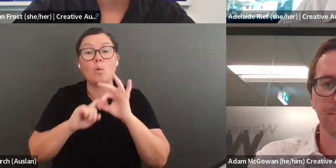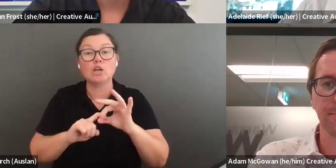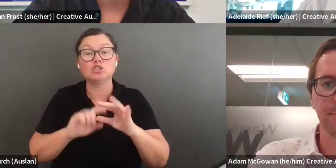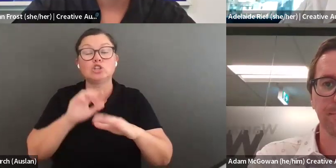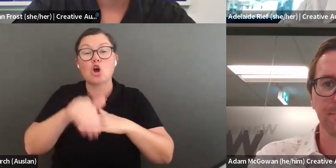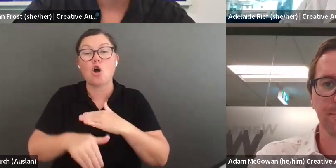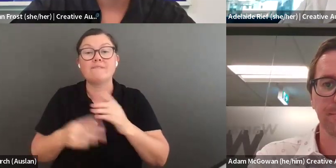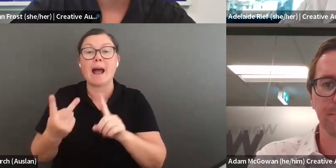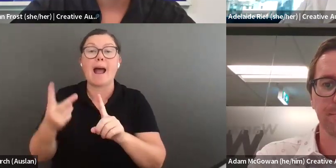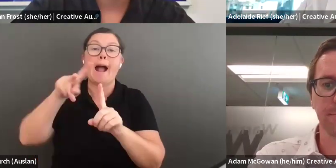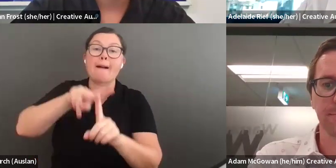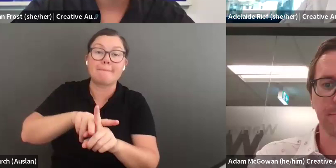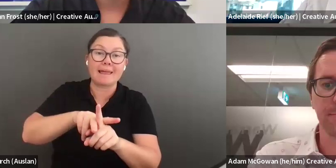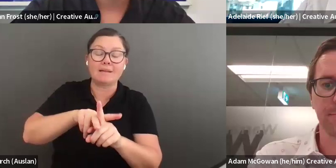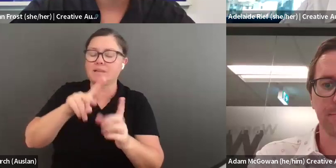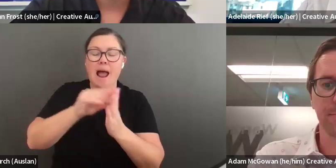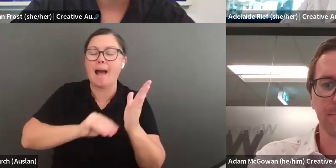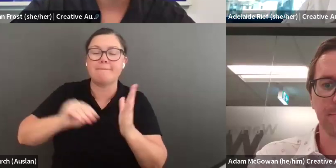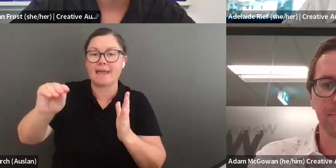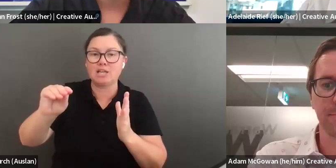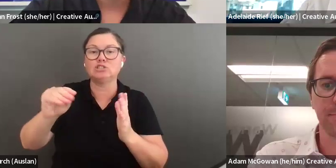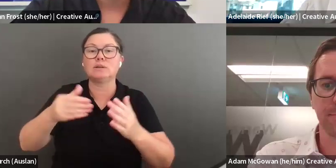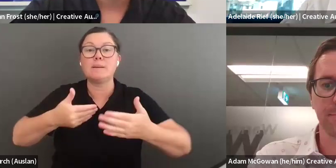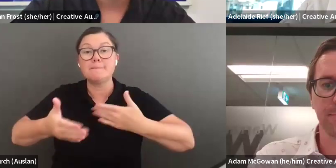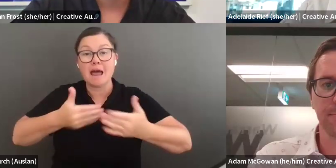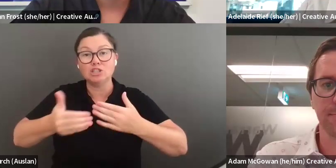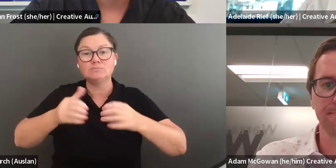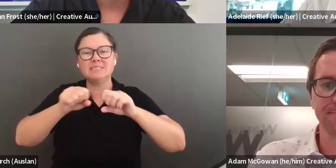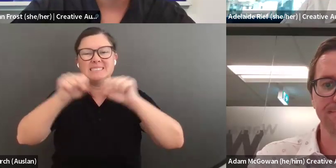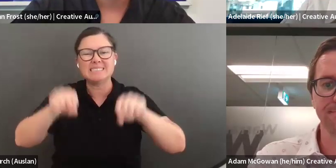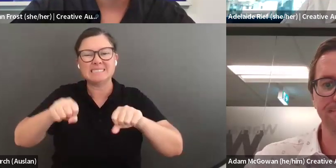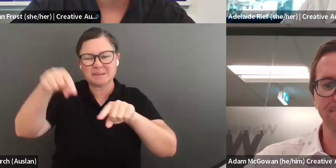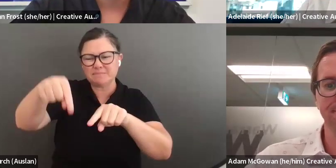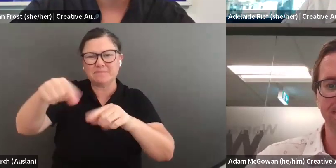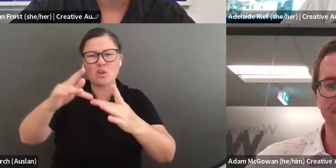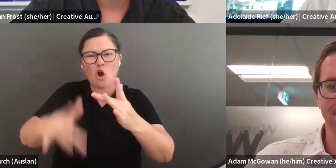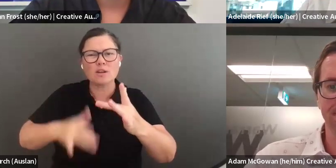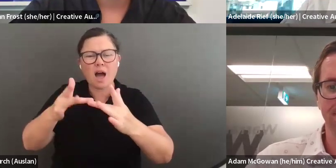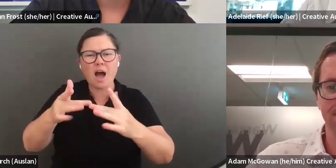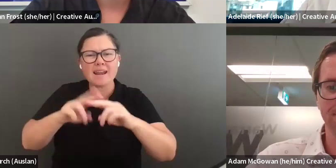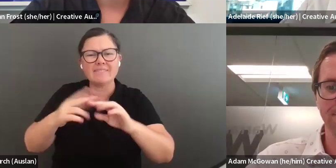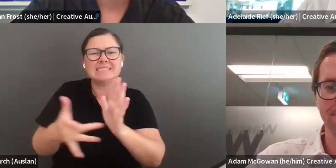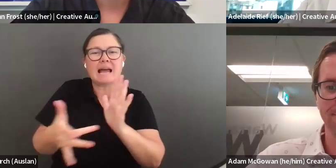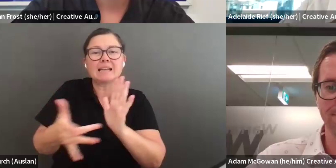free to send your questions there. We can also assist with technical questions about using the application management